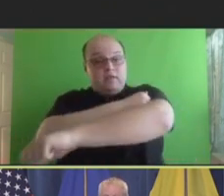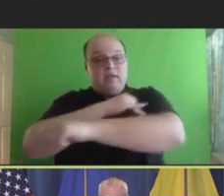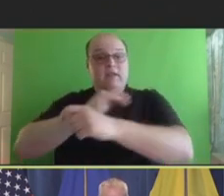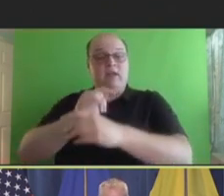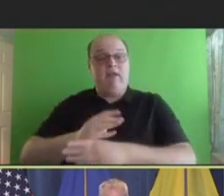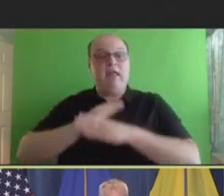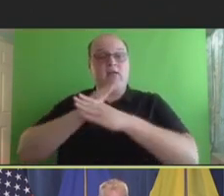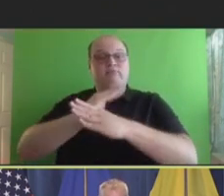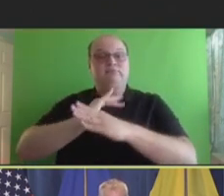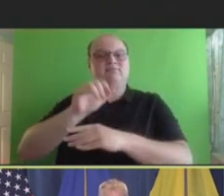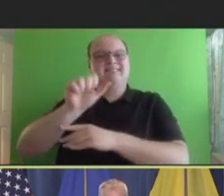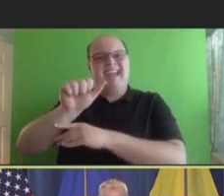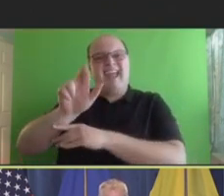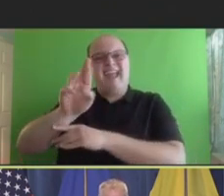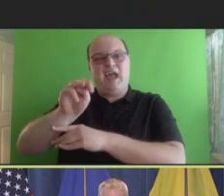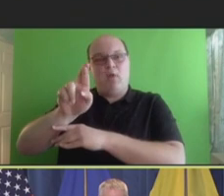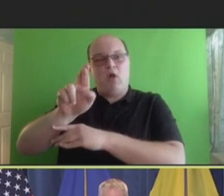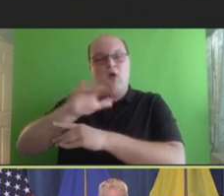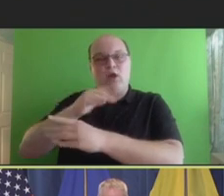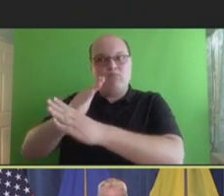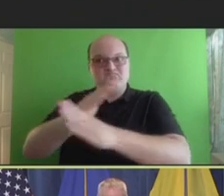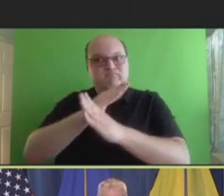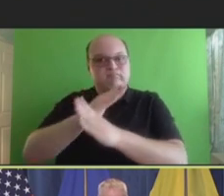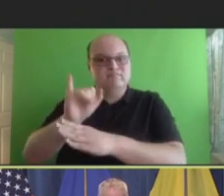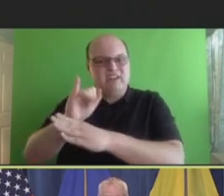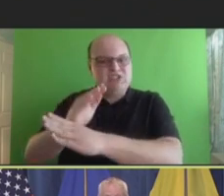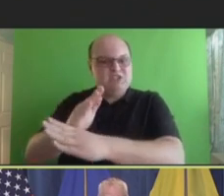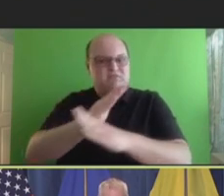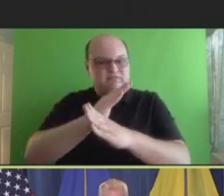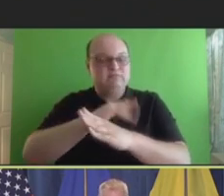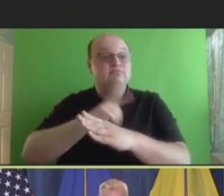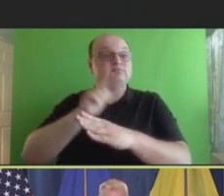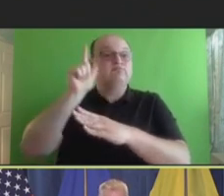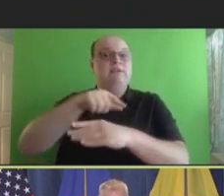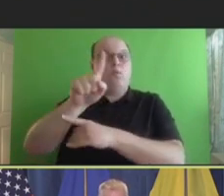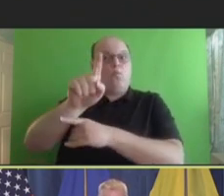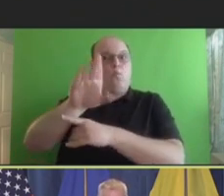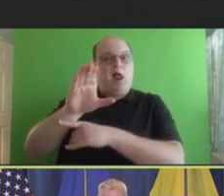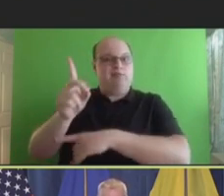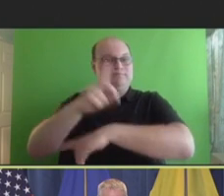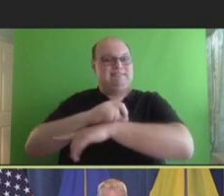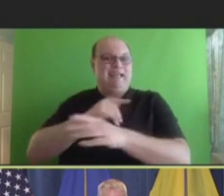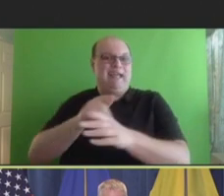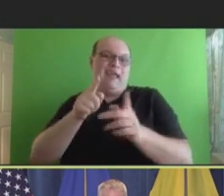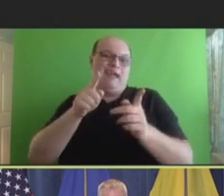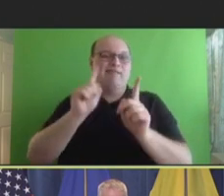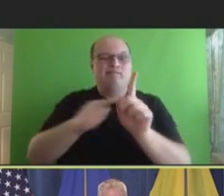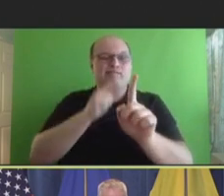or AMR. Then we'll hear from experts about the 100-day mission to end pandemics. Just